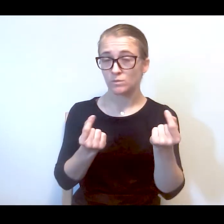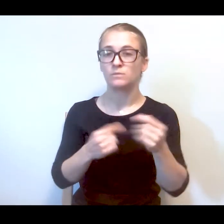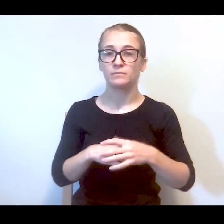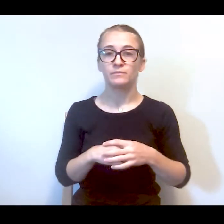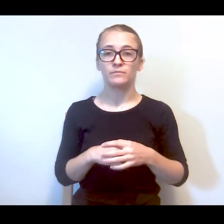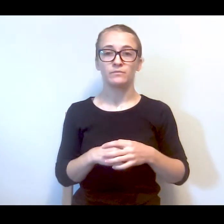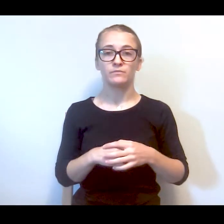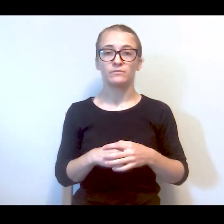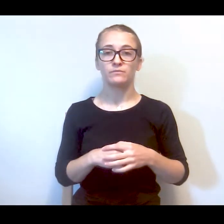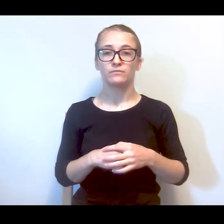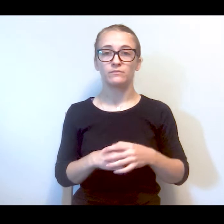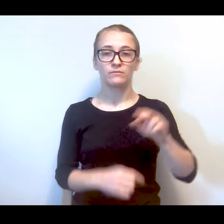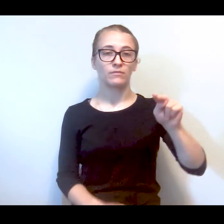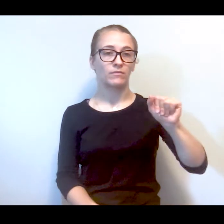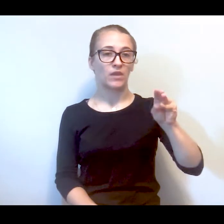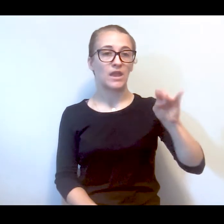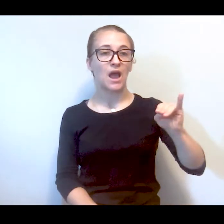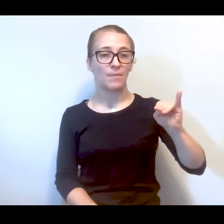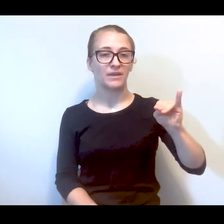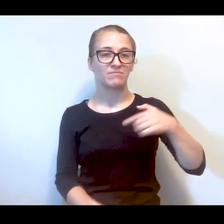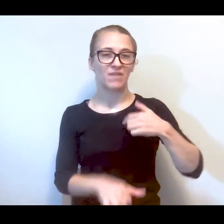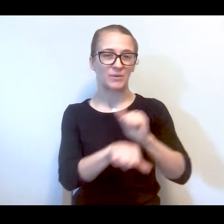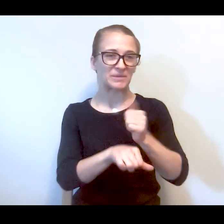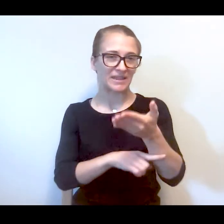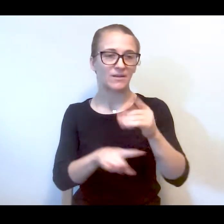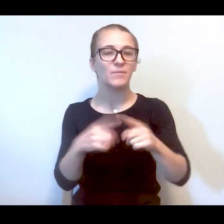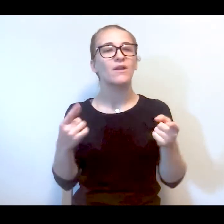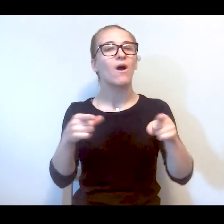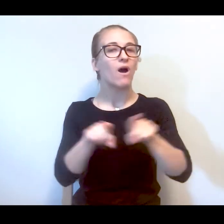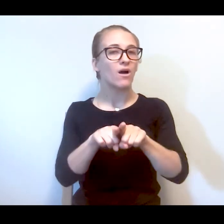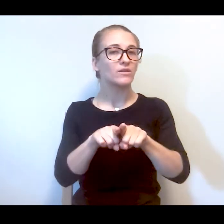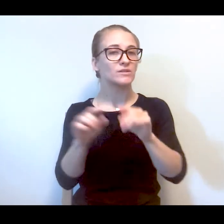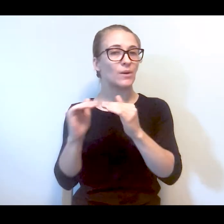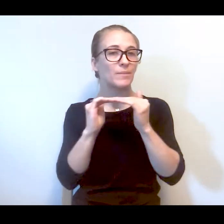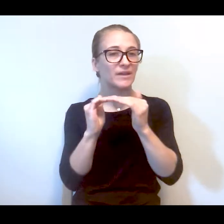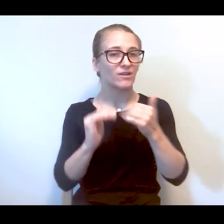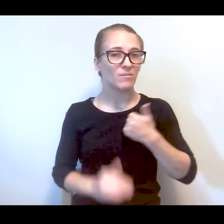perspective obviously comes from NAMI but also as a